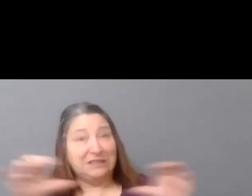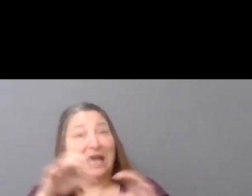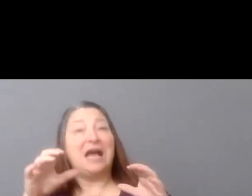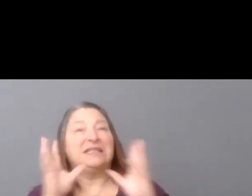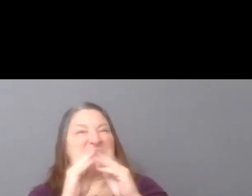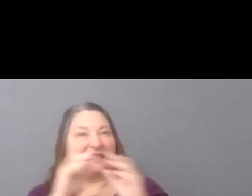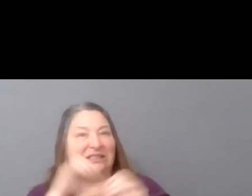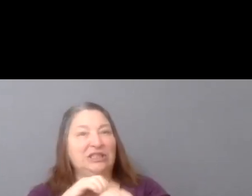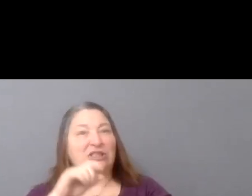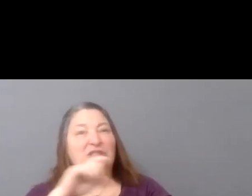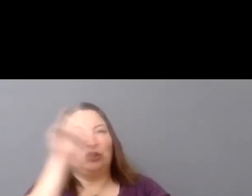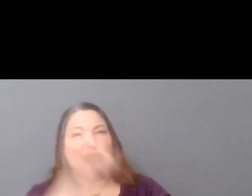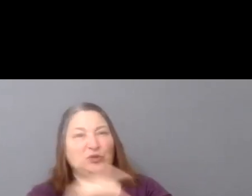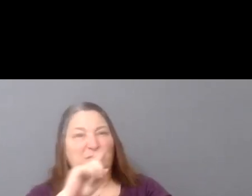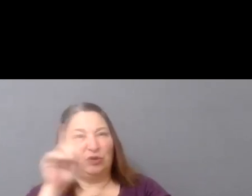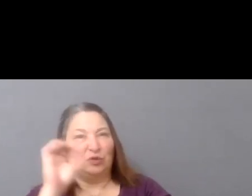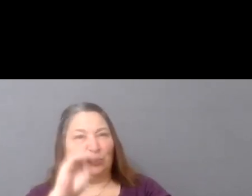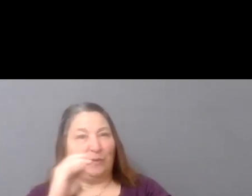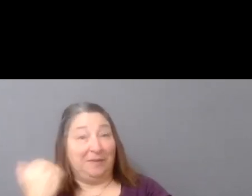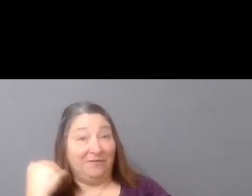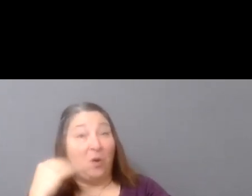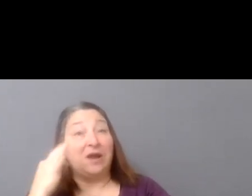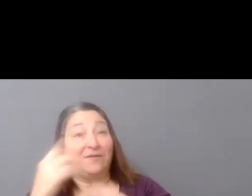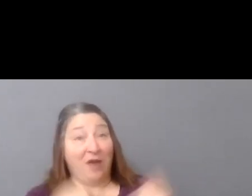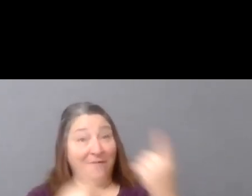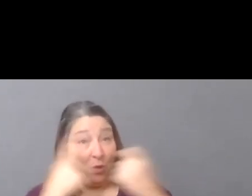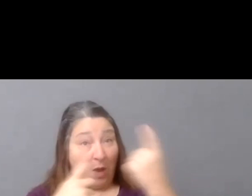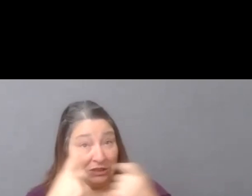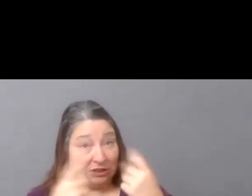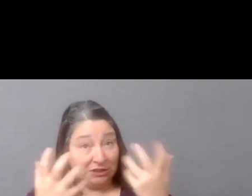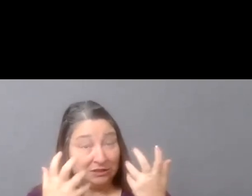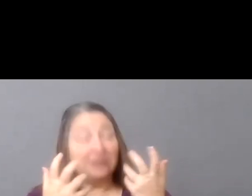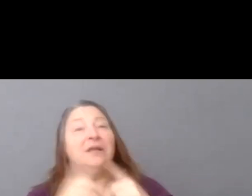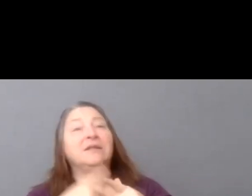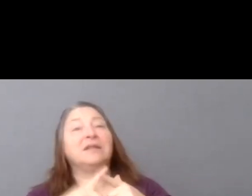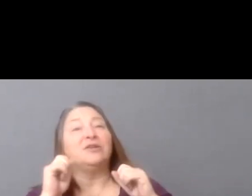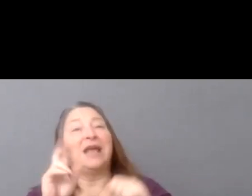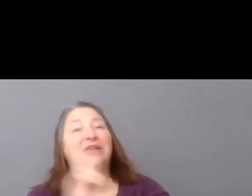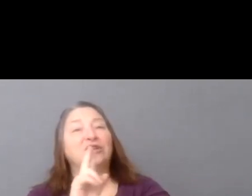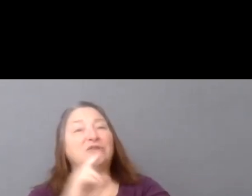We ask that you can-- if you have a question, you can put it-- use the Q&A tool.